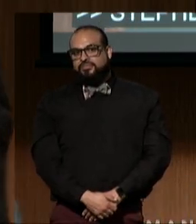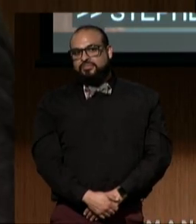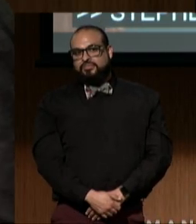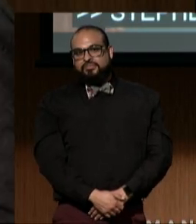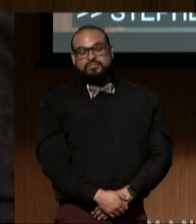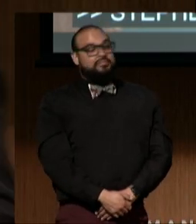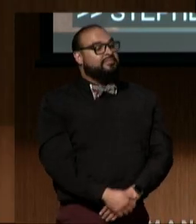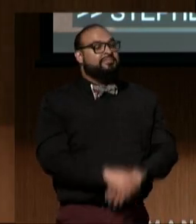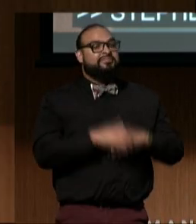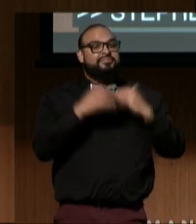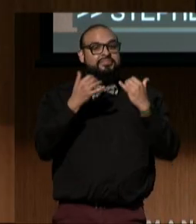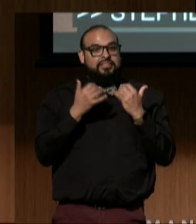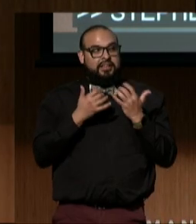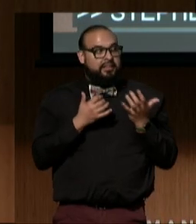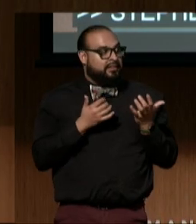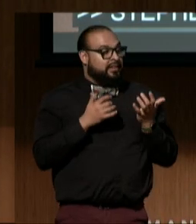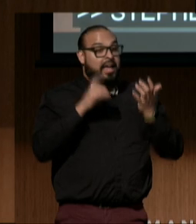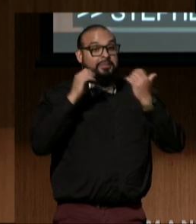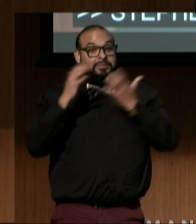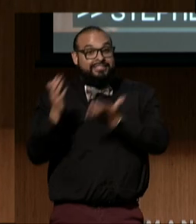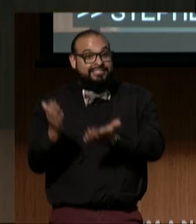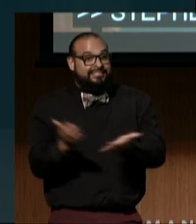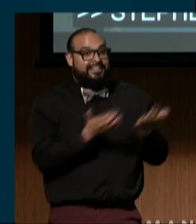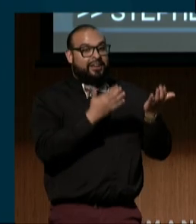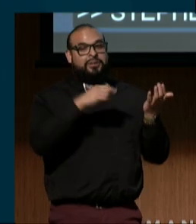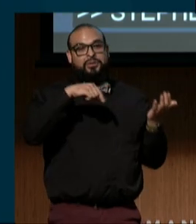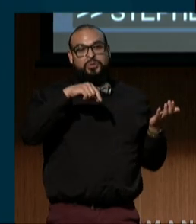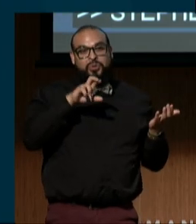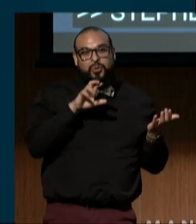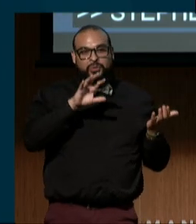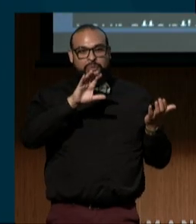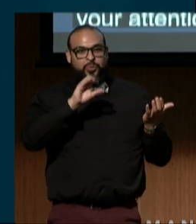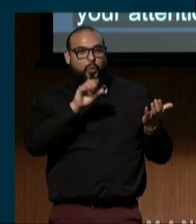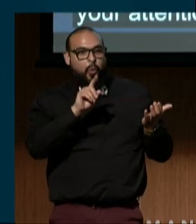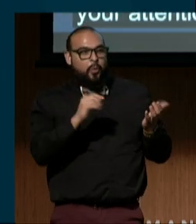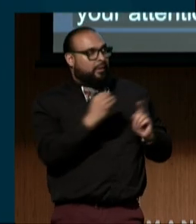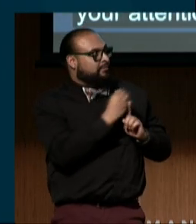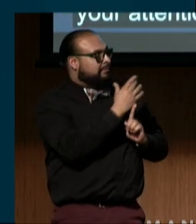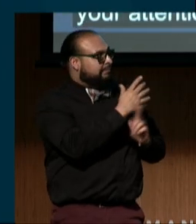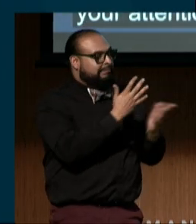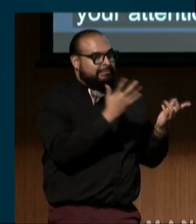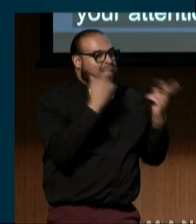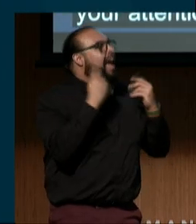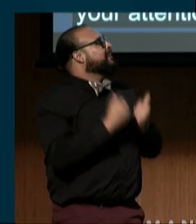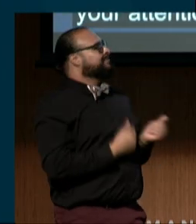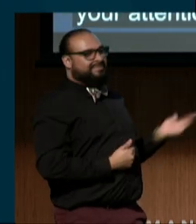Now I'm supposed to draw your attention to the QR code on the screen, but I don't actually see one. Ah, there it is.